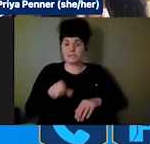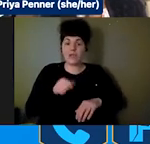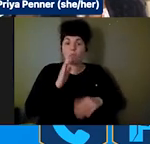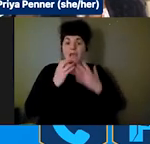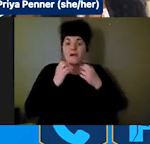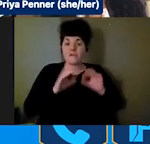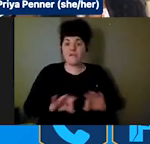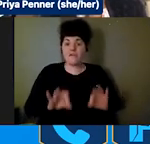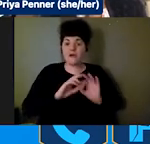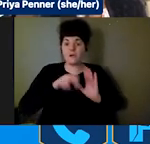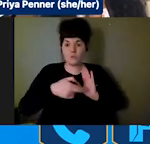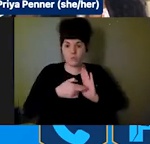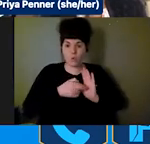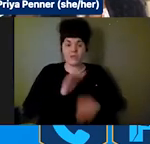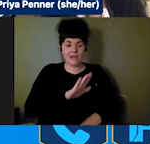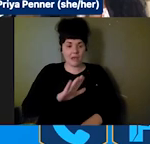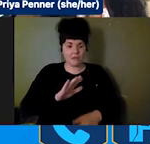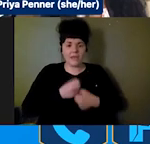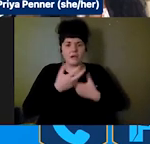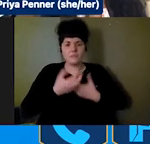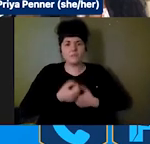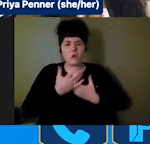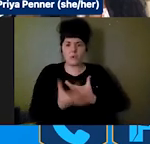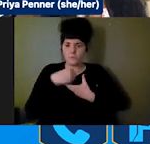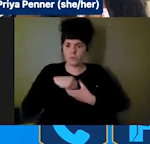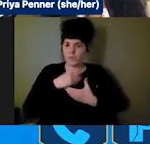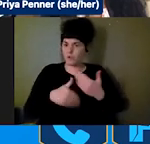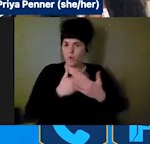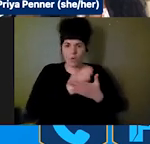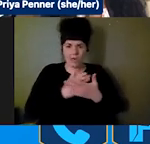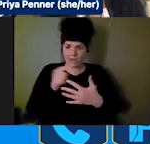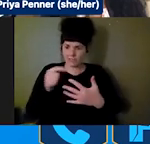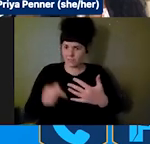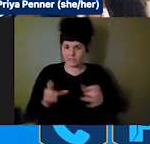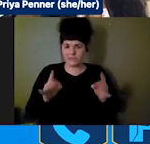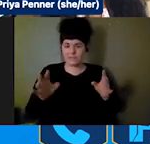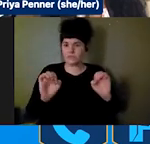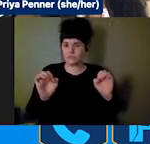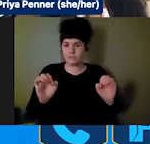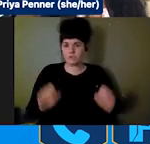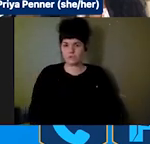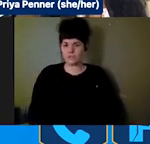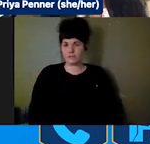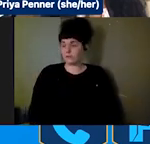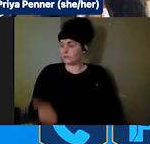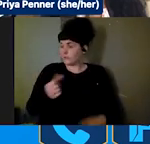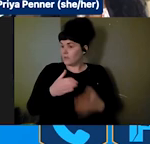disasters and emergencies. Anything I messed on REAADI?